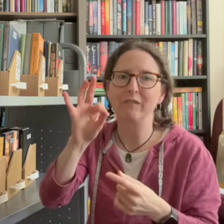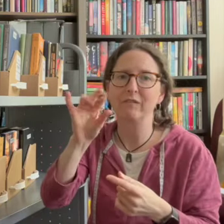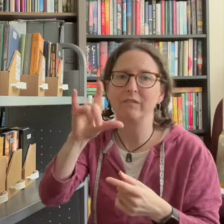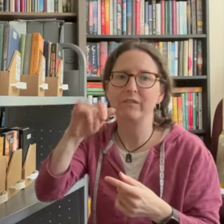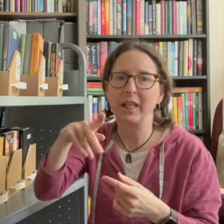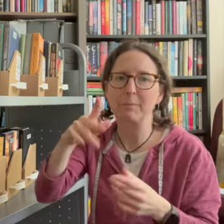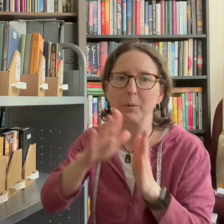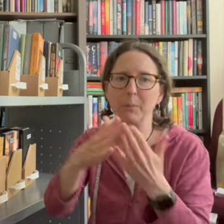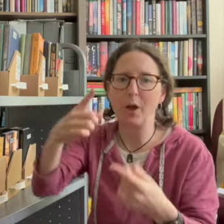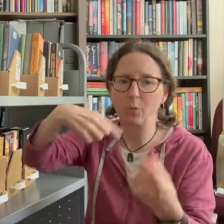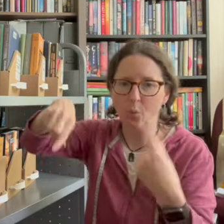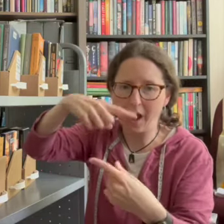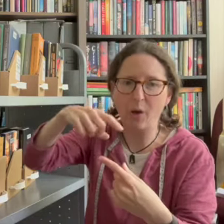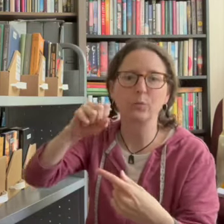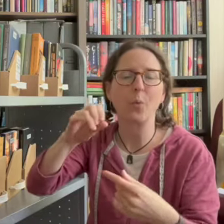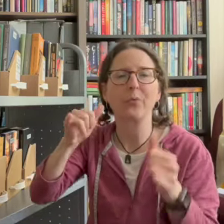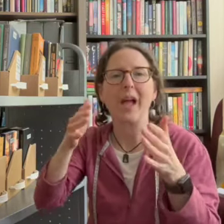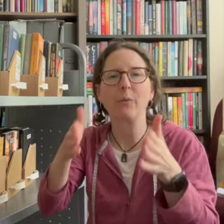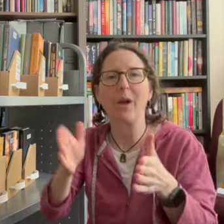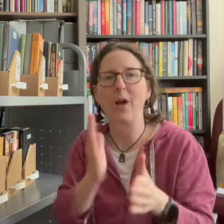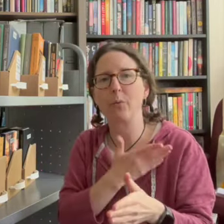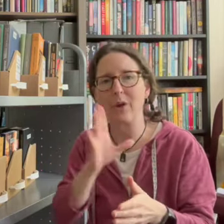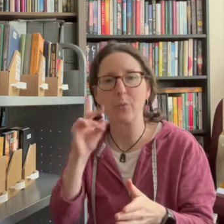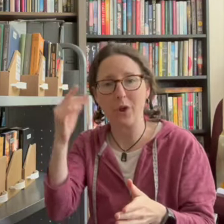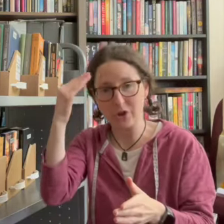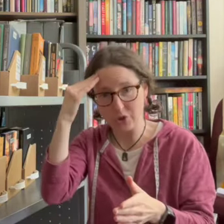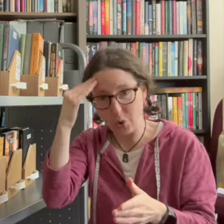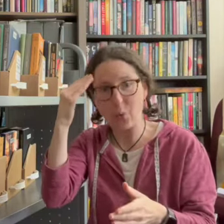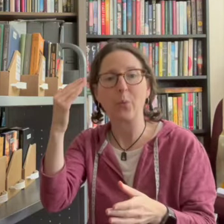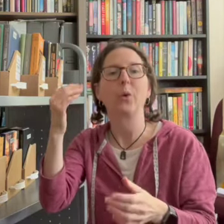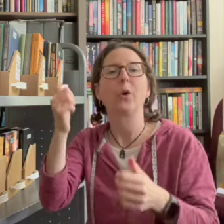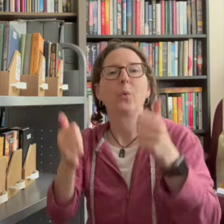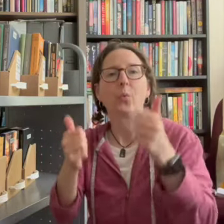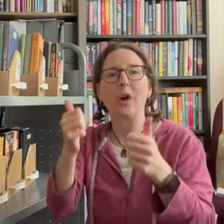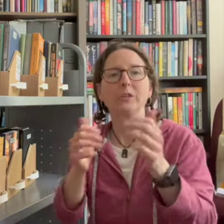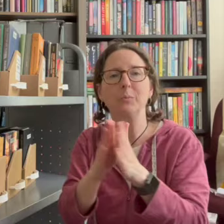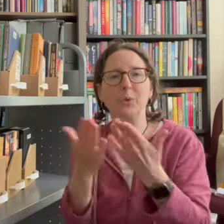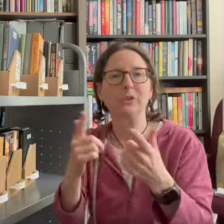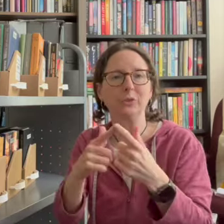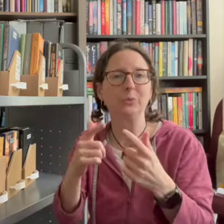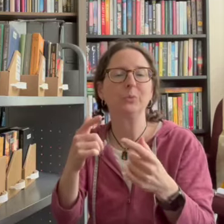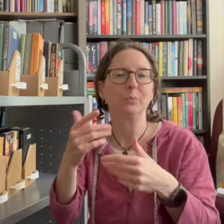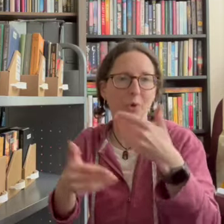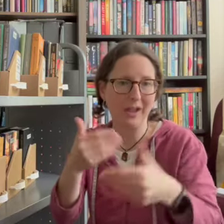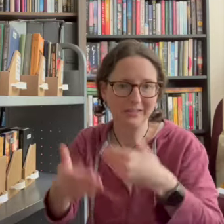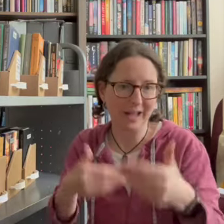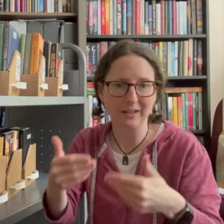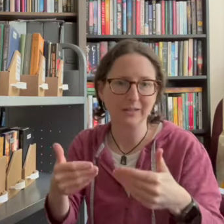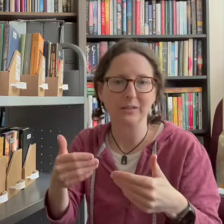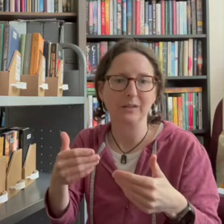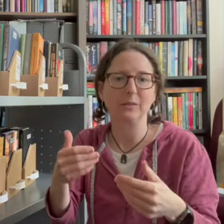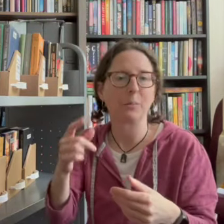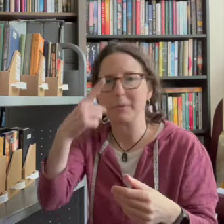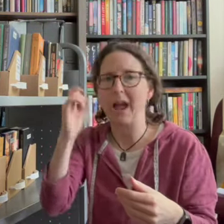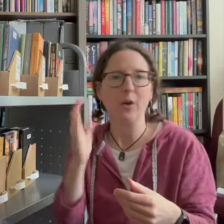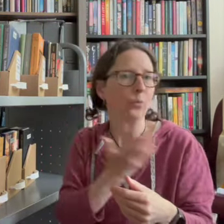is to flip the books around so that way we would know which books to process because we wouldn't